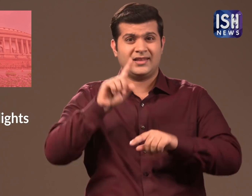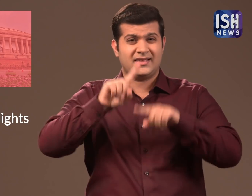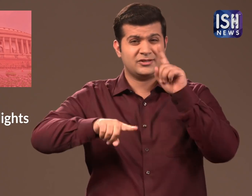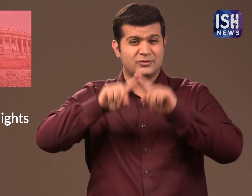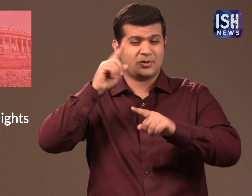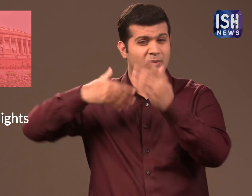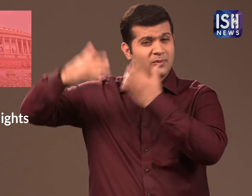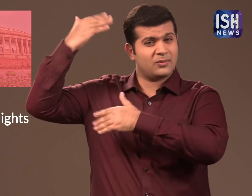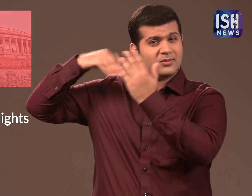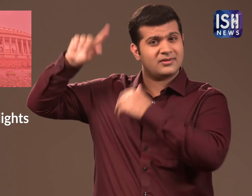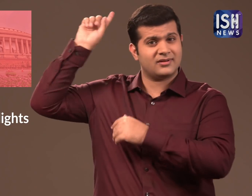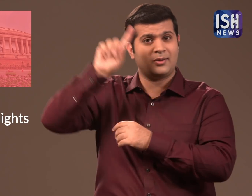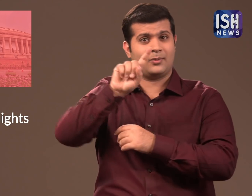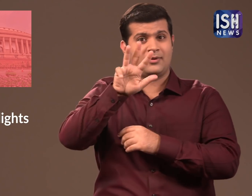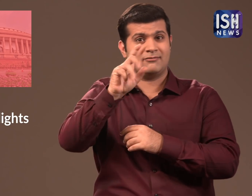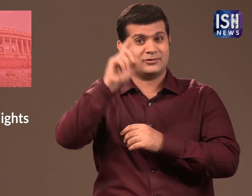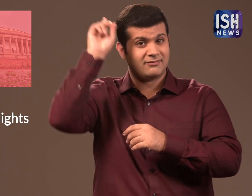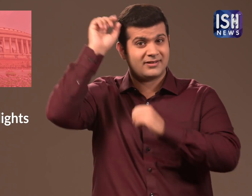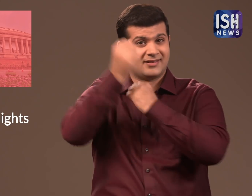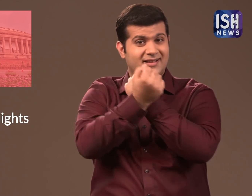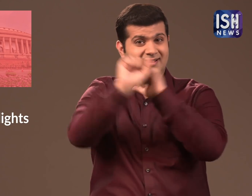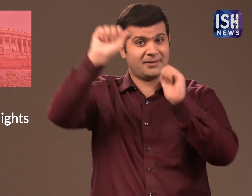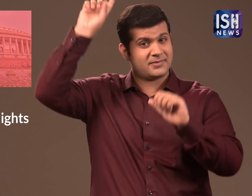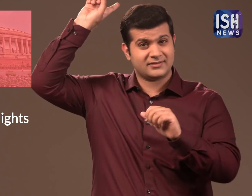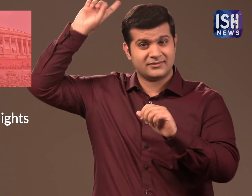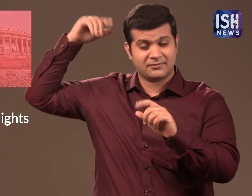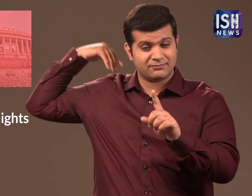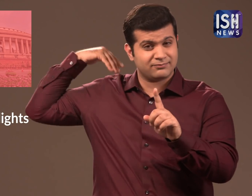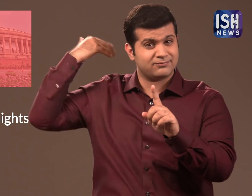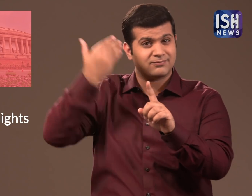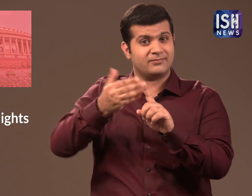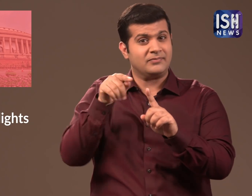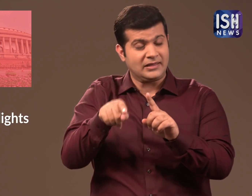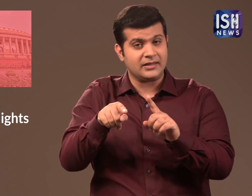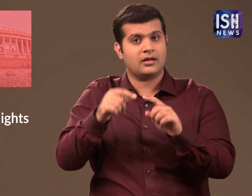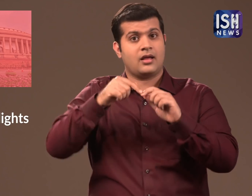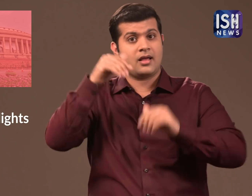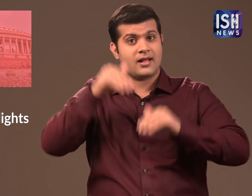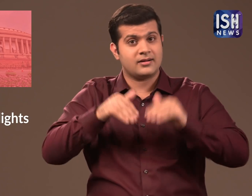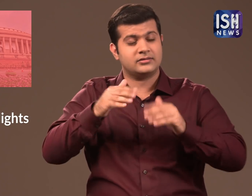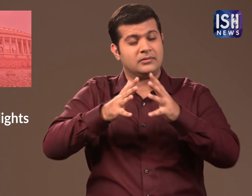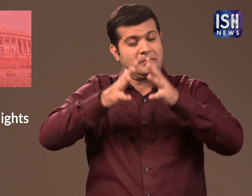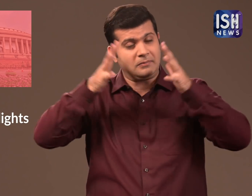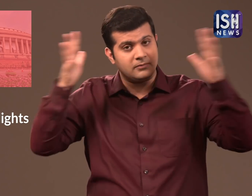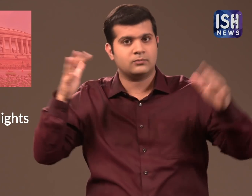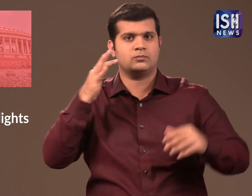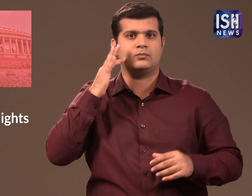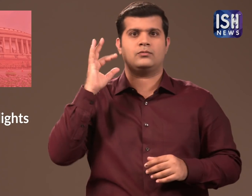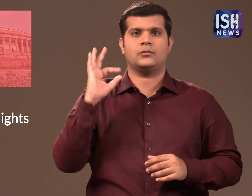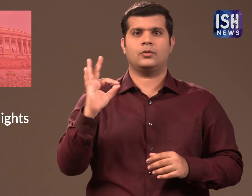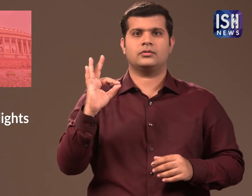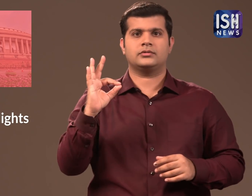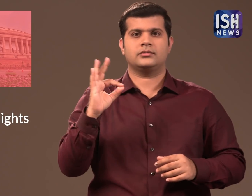These elections are the most important, in the history of independent India.